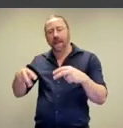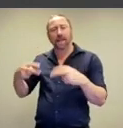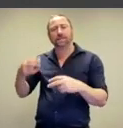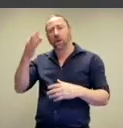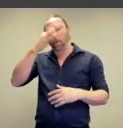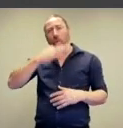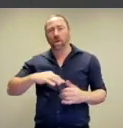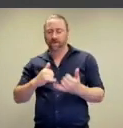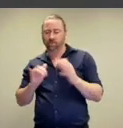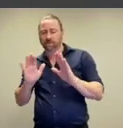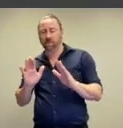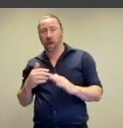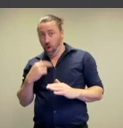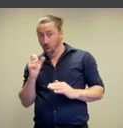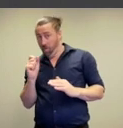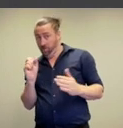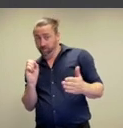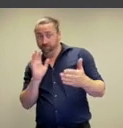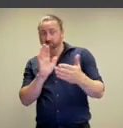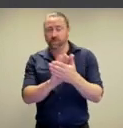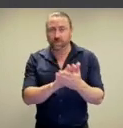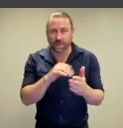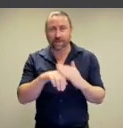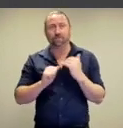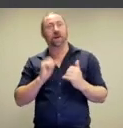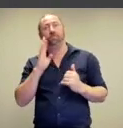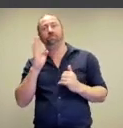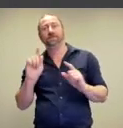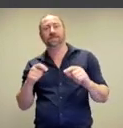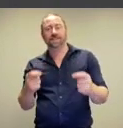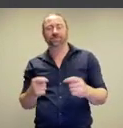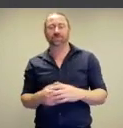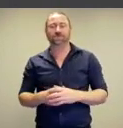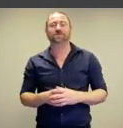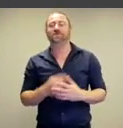Matisse's dancing